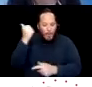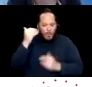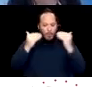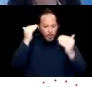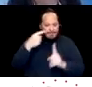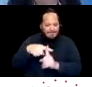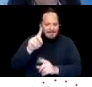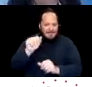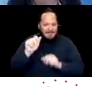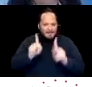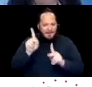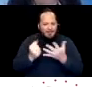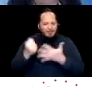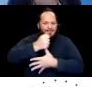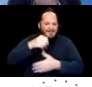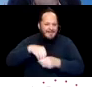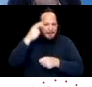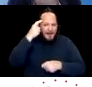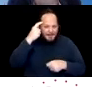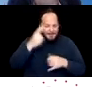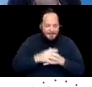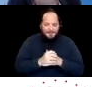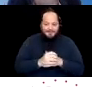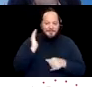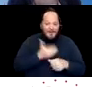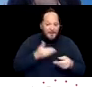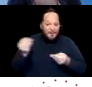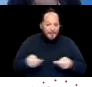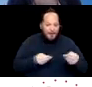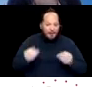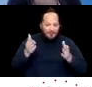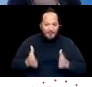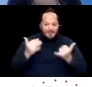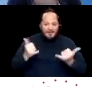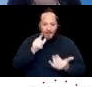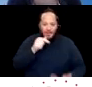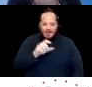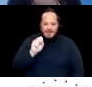So, and our moderator today will be Sylvia Yee from DREDF. Hey next slide.